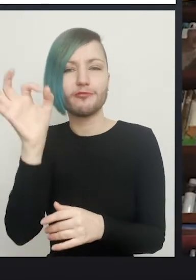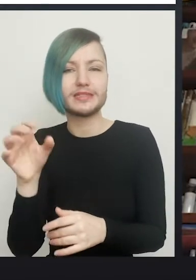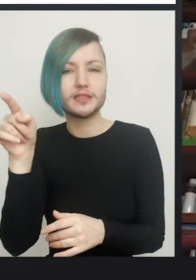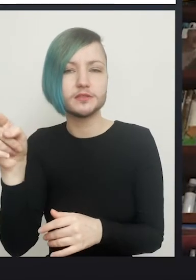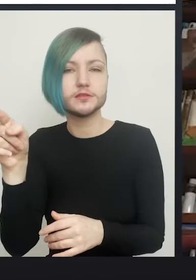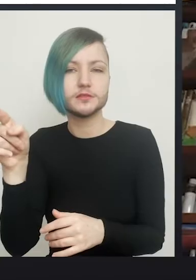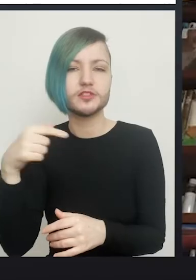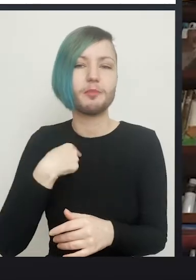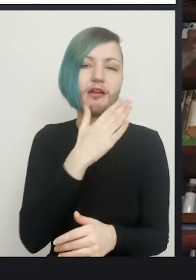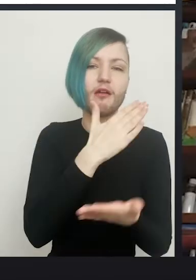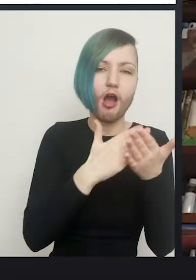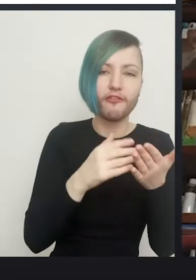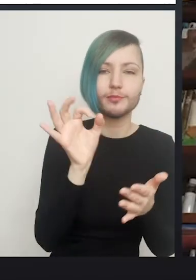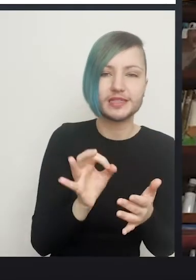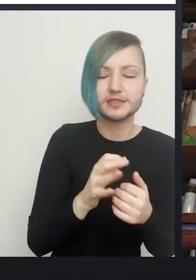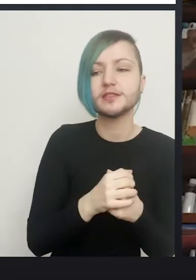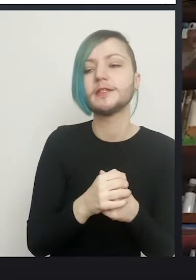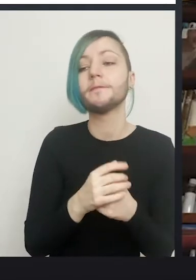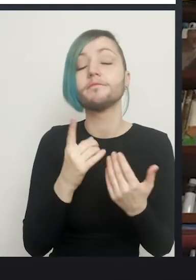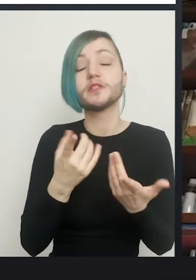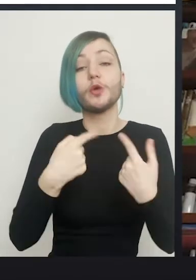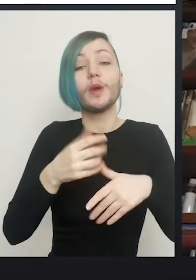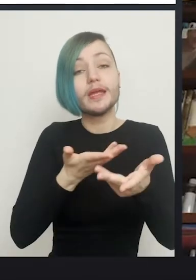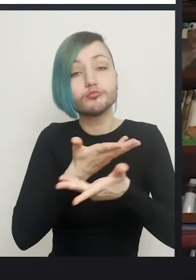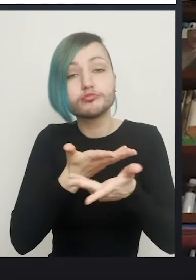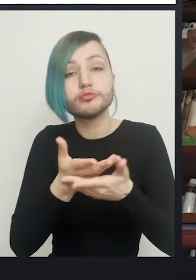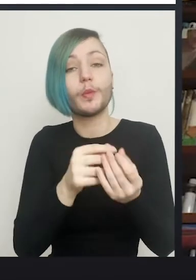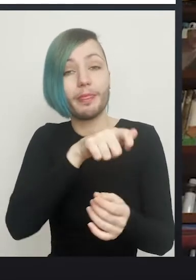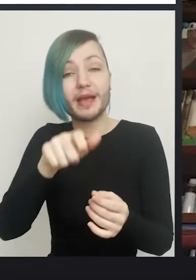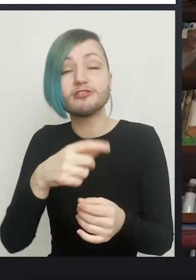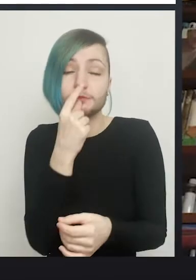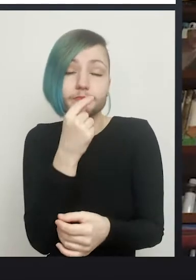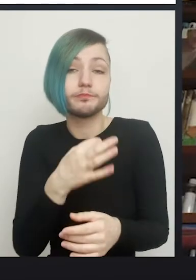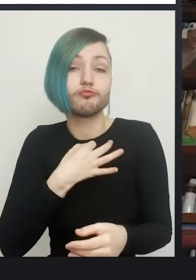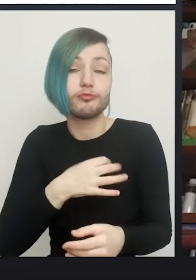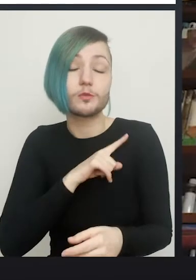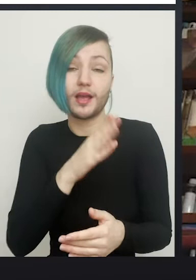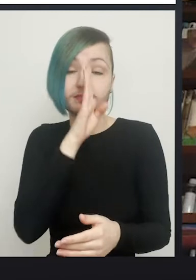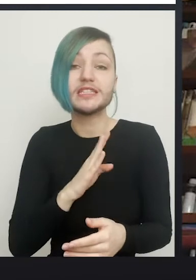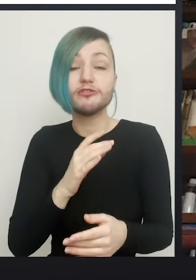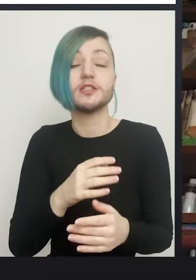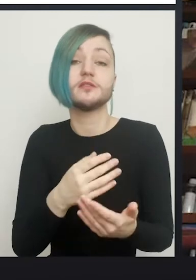Problem is of course we talk about it with all patients as a risk because it is so serious, and